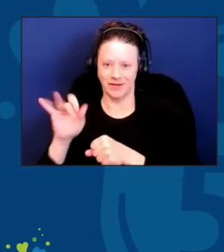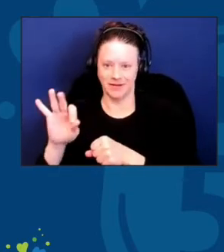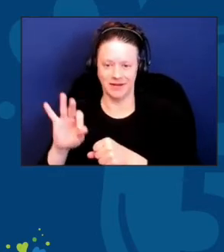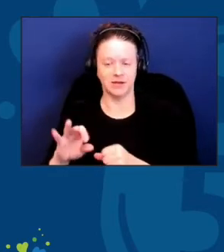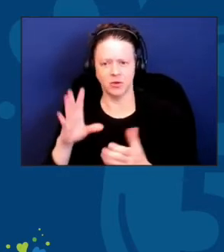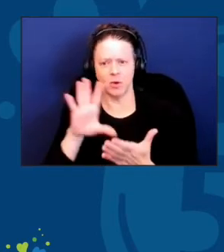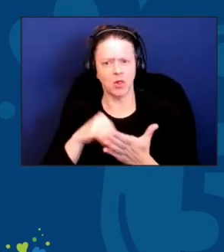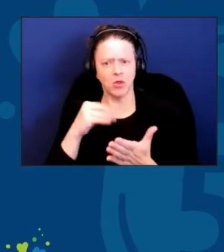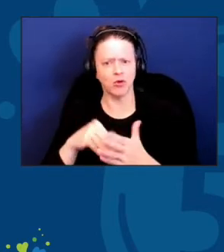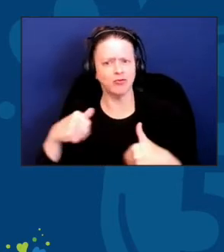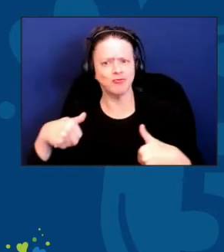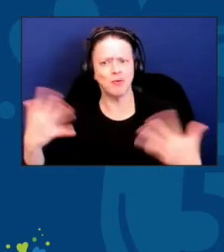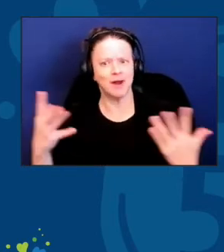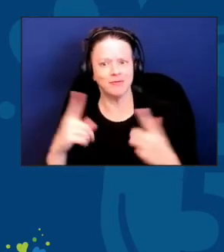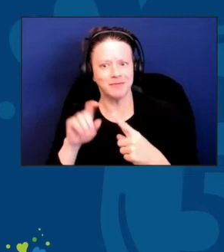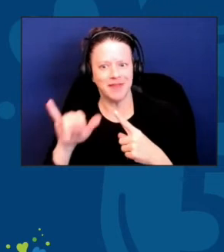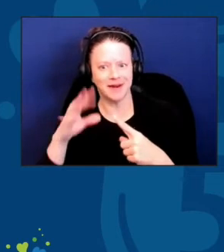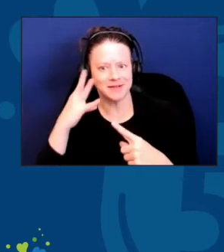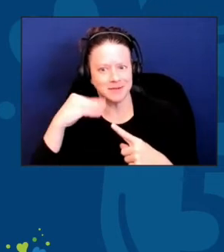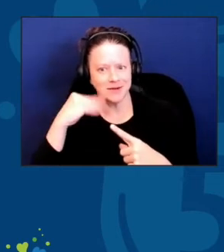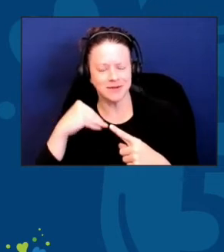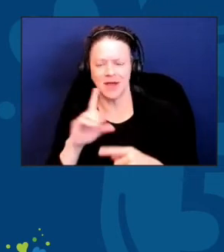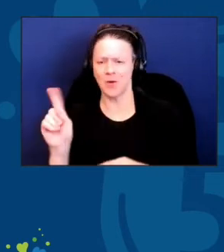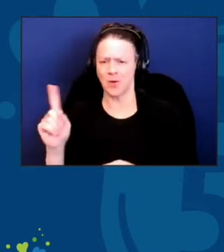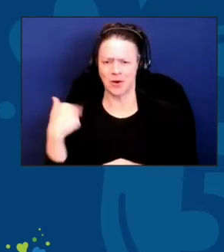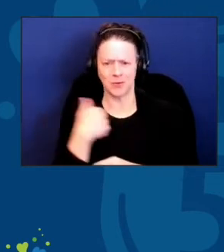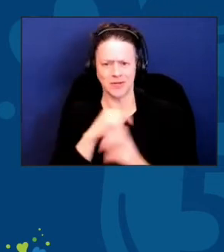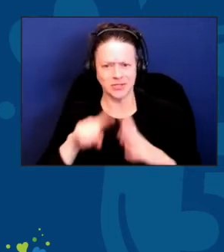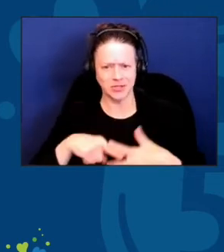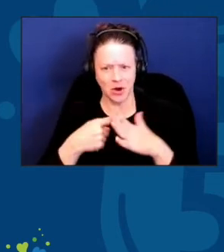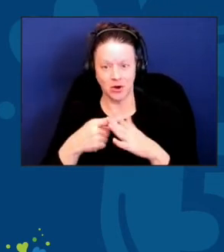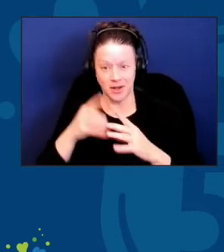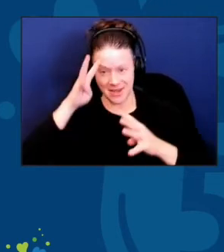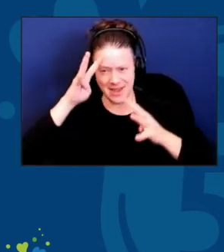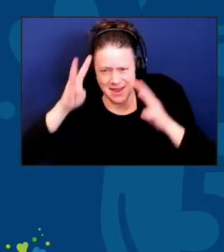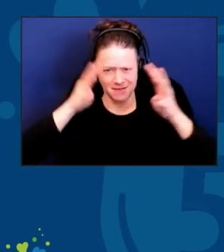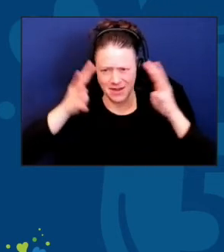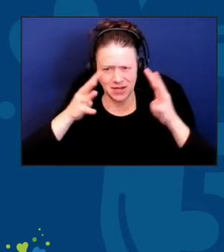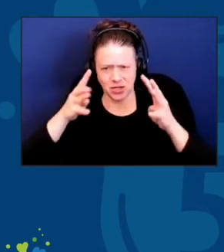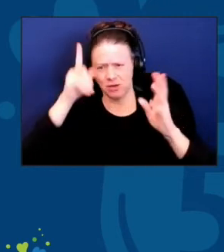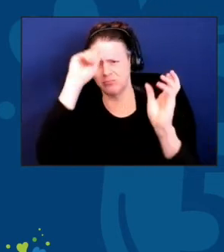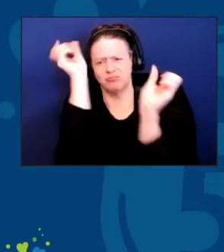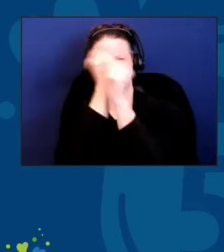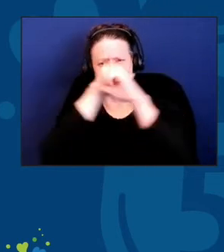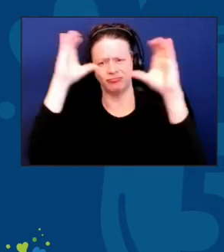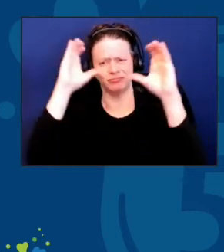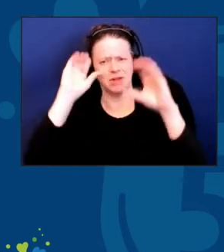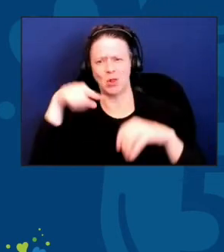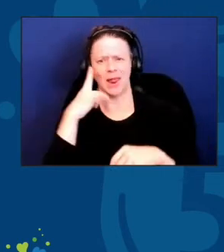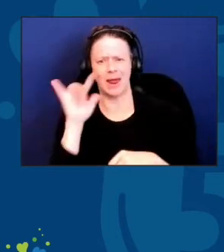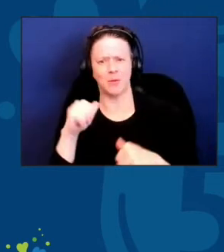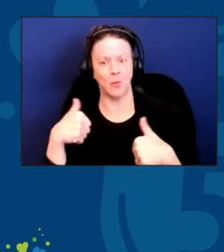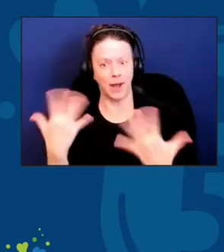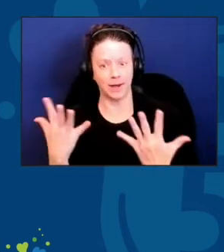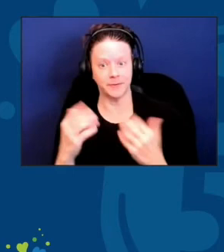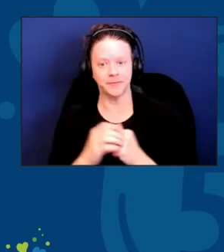And where do we start? What does innovation look like? Well, we innovate by starting with those we serve